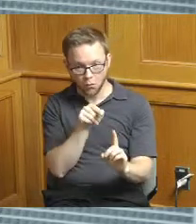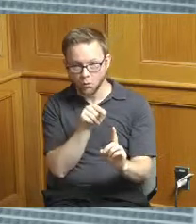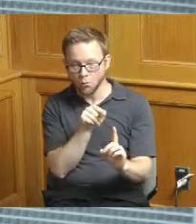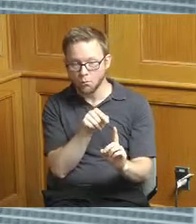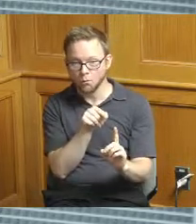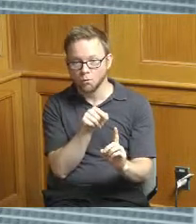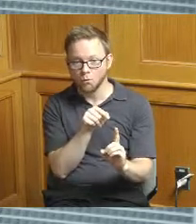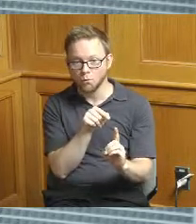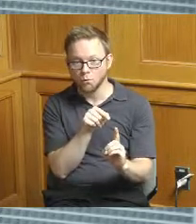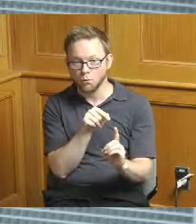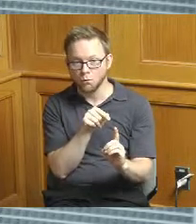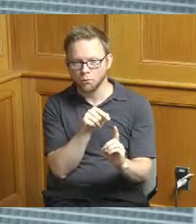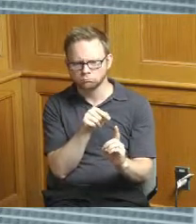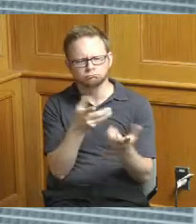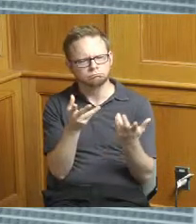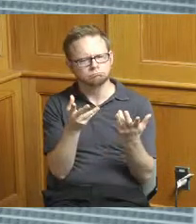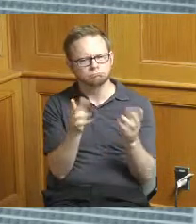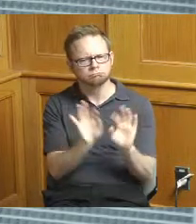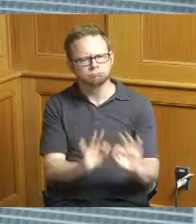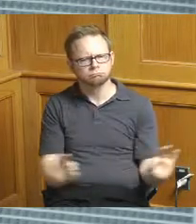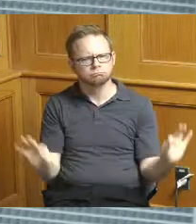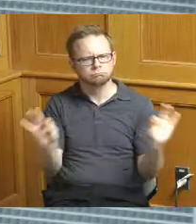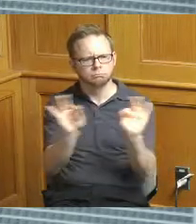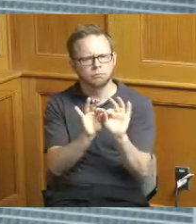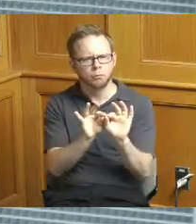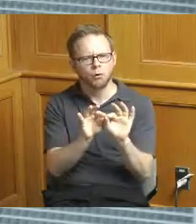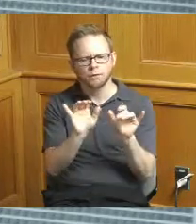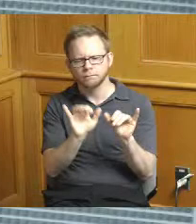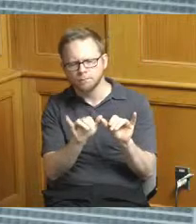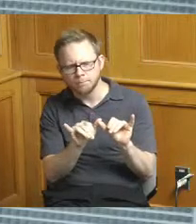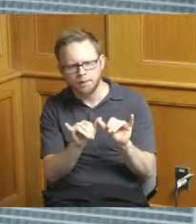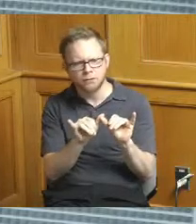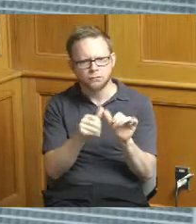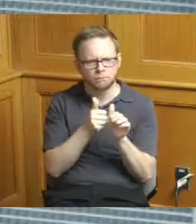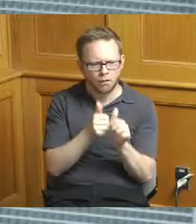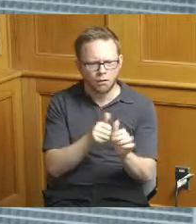you know it is an important thing for us to measure and track regardless of whether or not